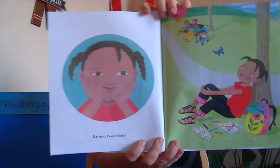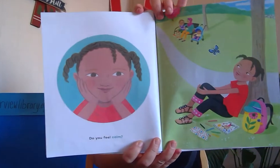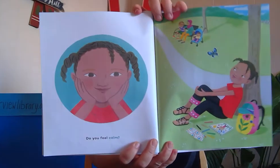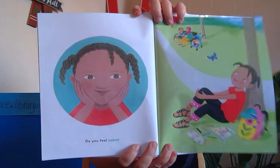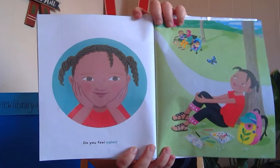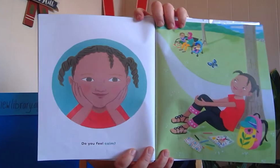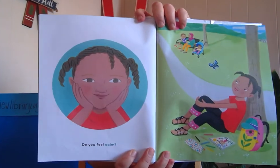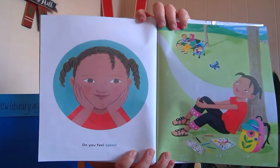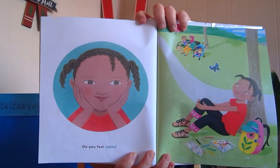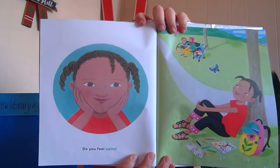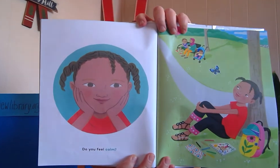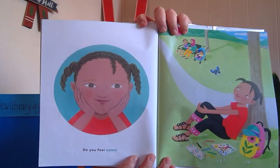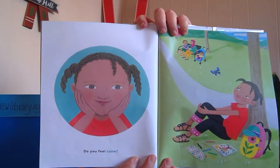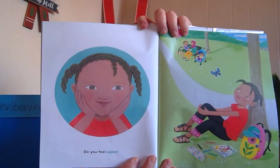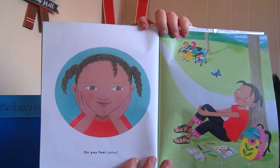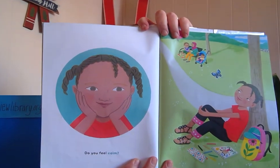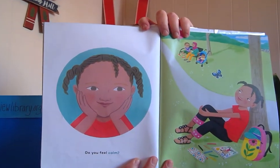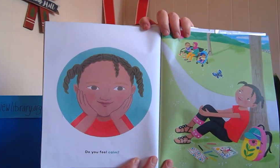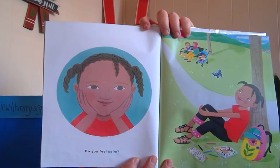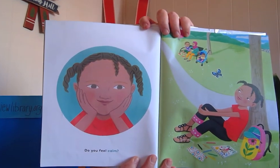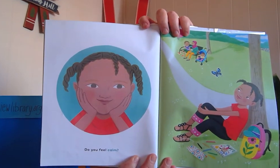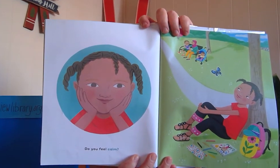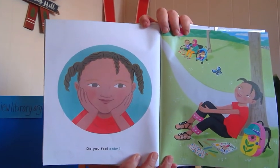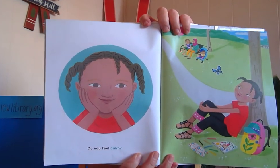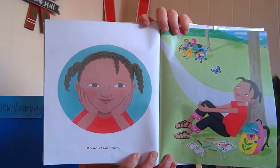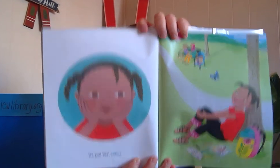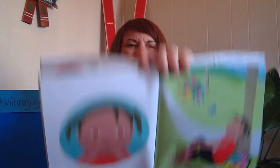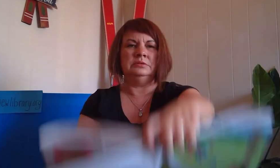why do you feel calm